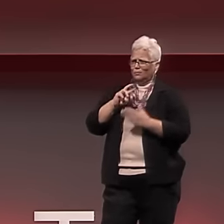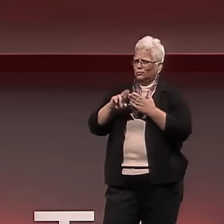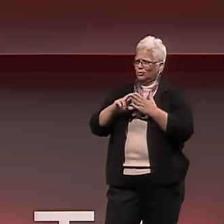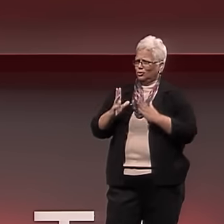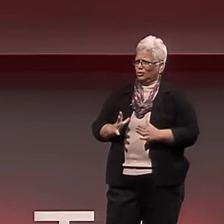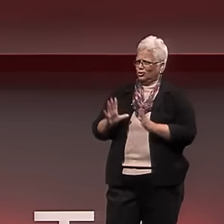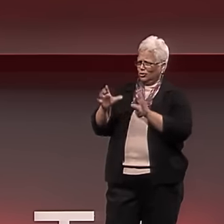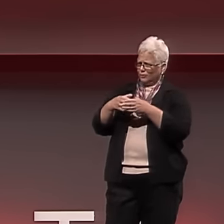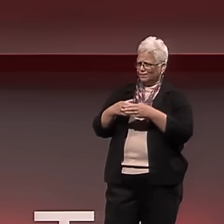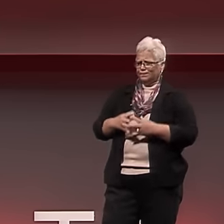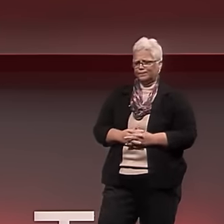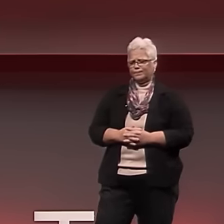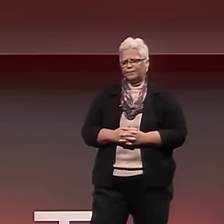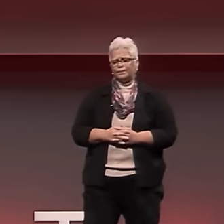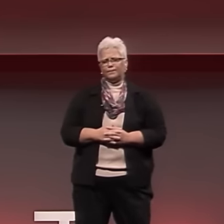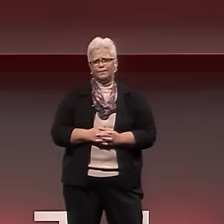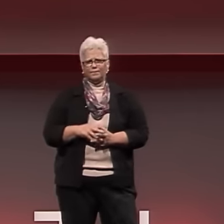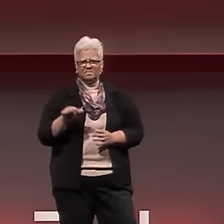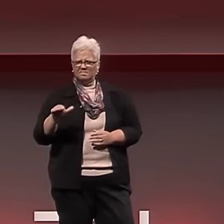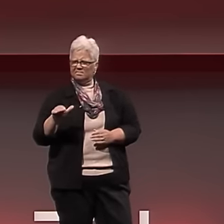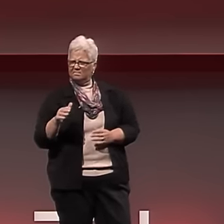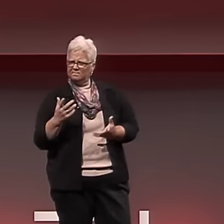and recruited two Deaf researchers to work with him.